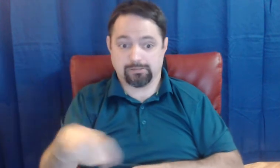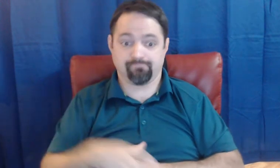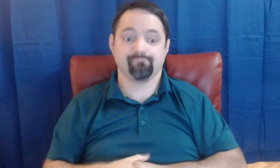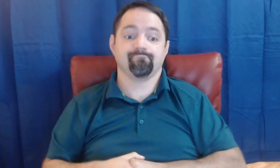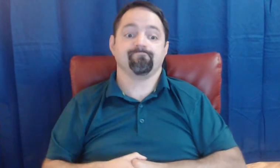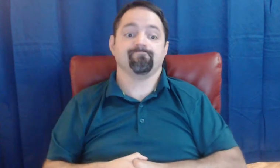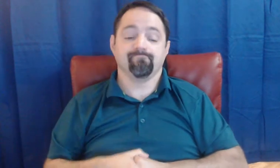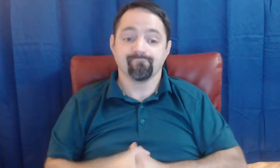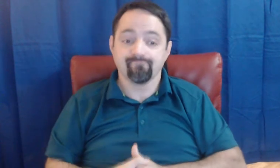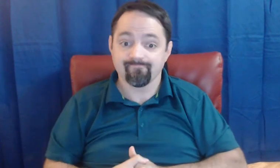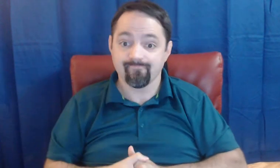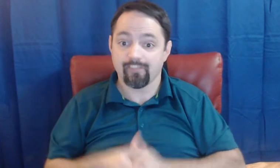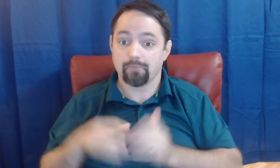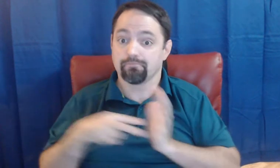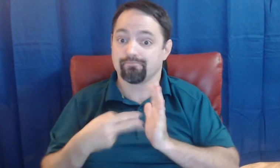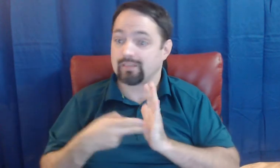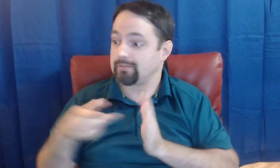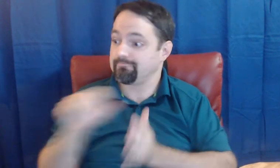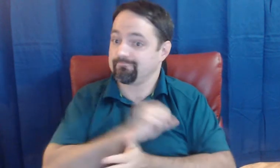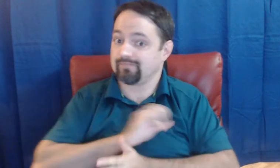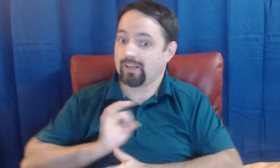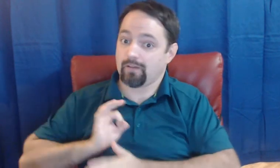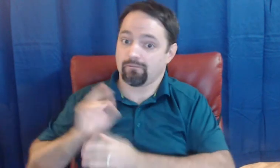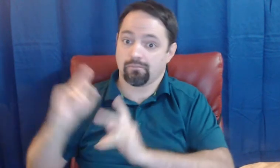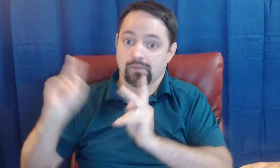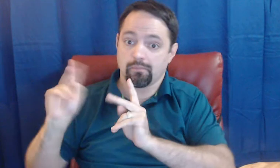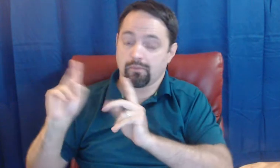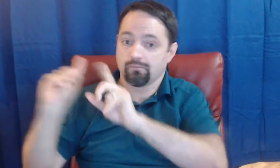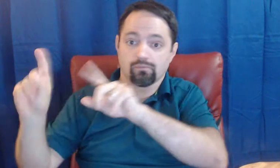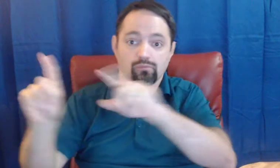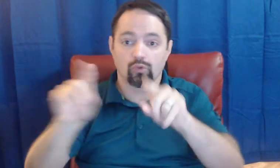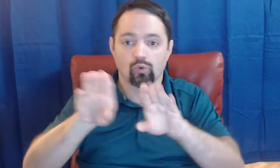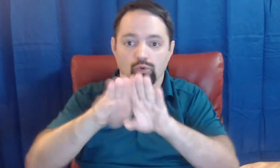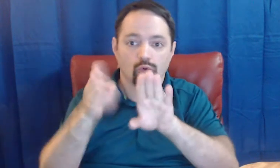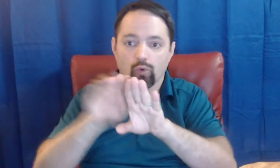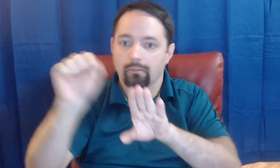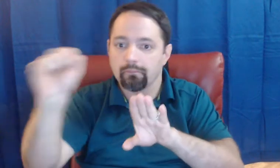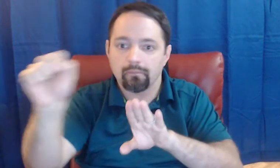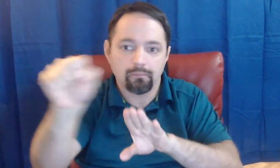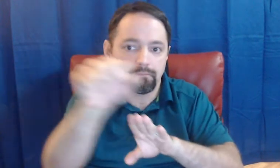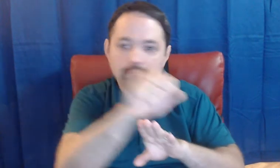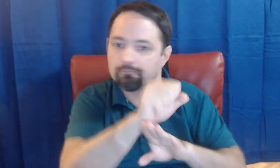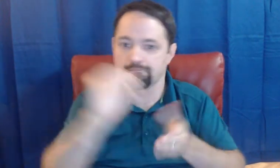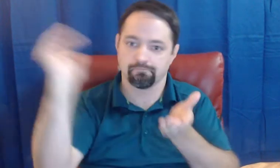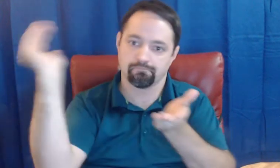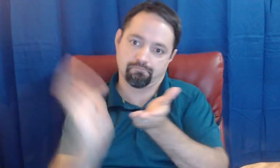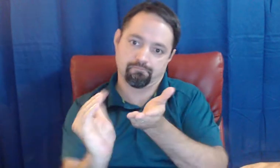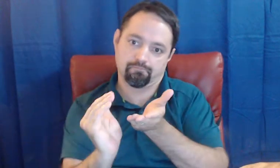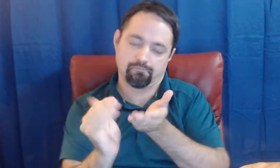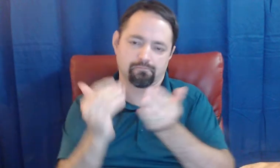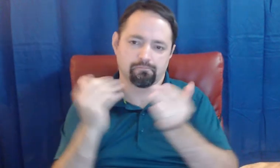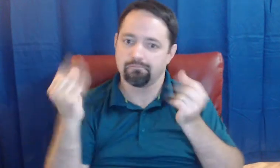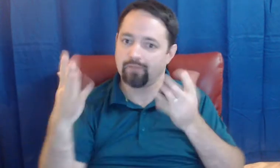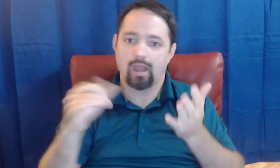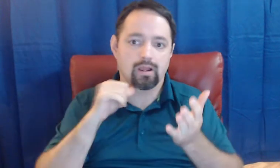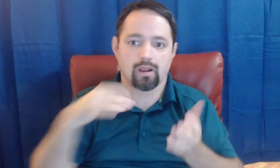means census staff who are going door to door ther are less of those folks cuz not many applied for the job (due to covid)